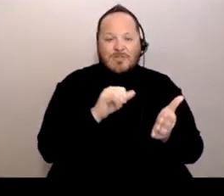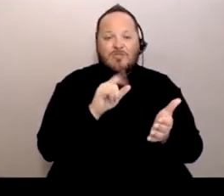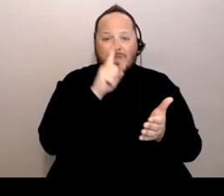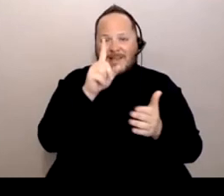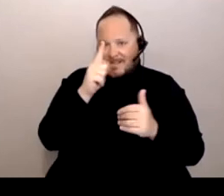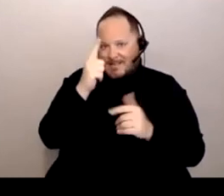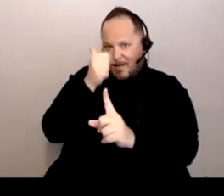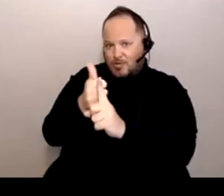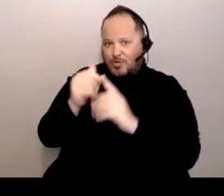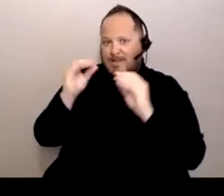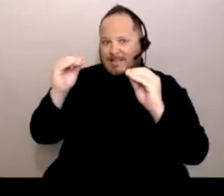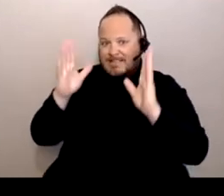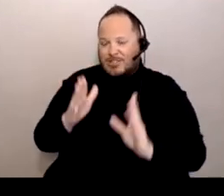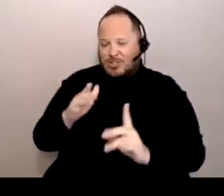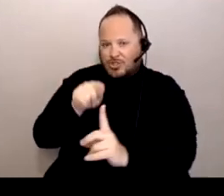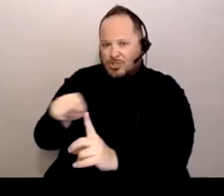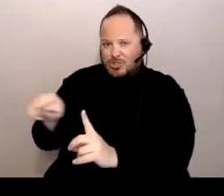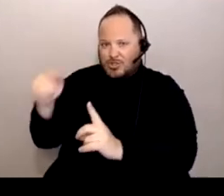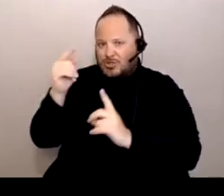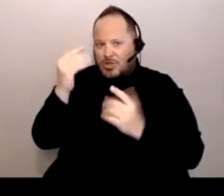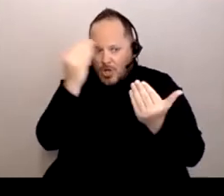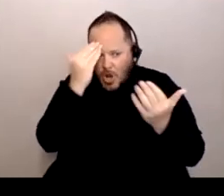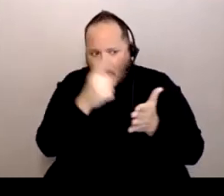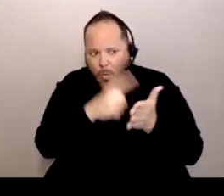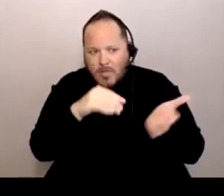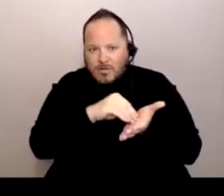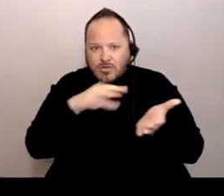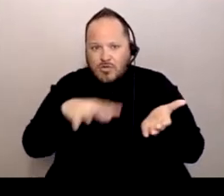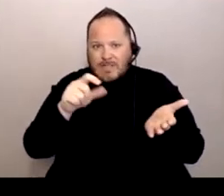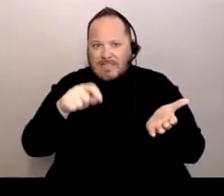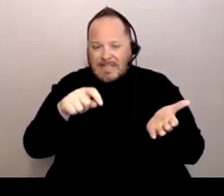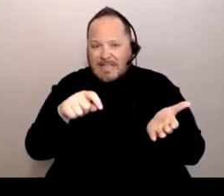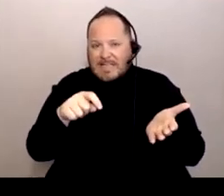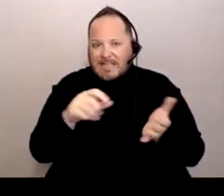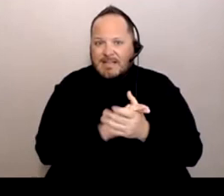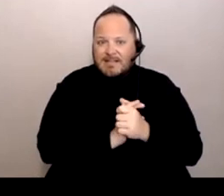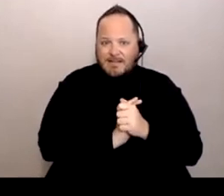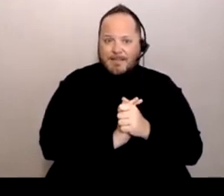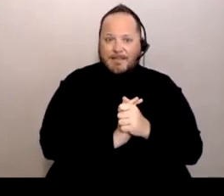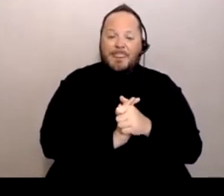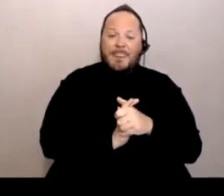to really know what their students are needing. And then, you know, the administrators need to make sure